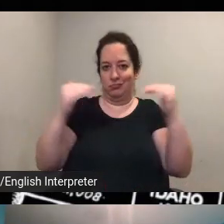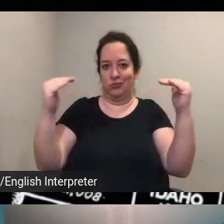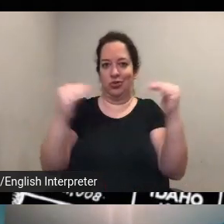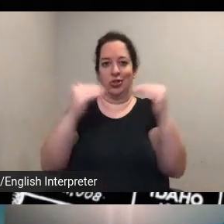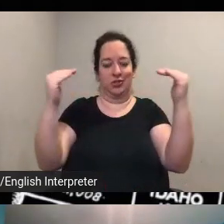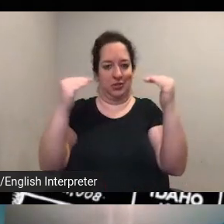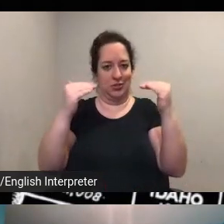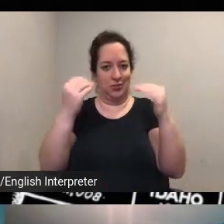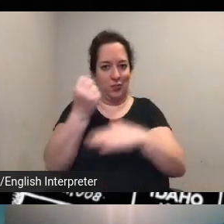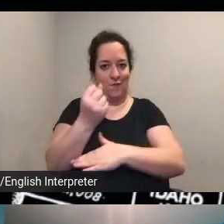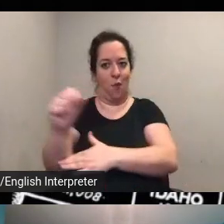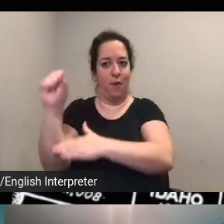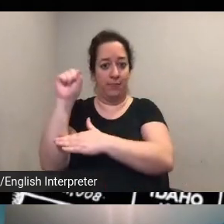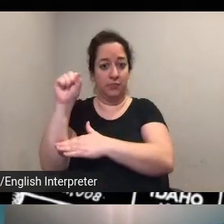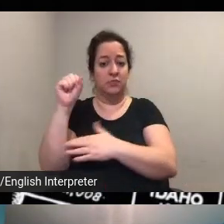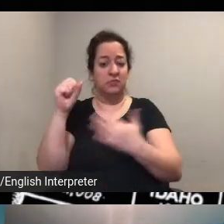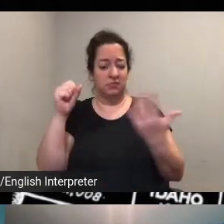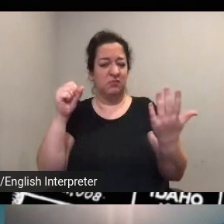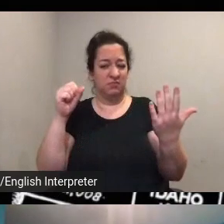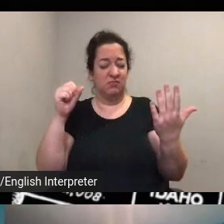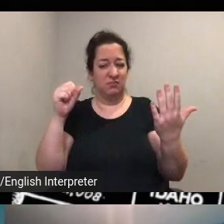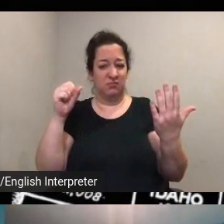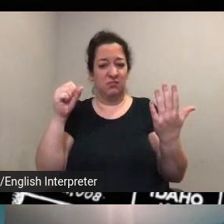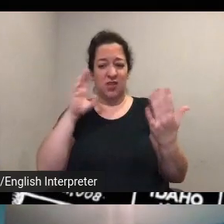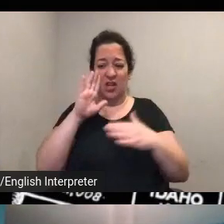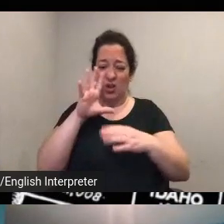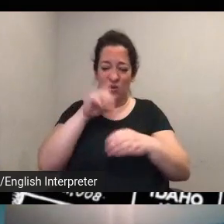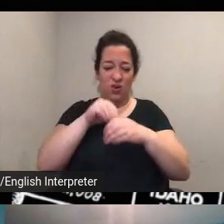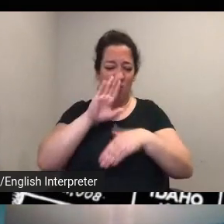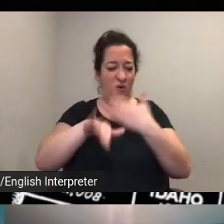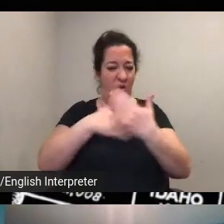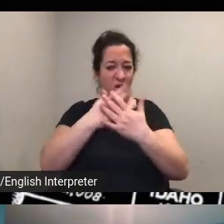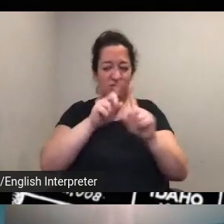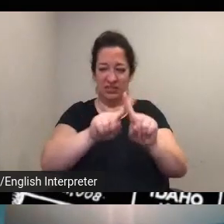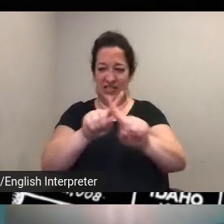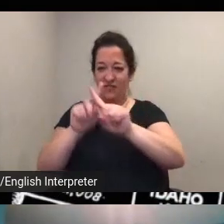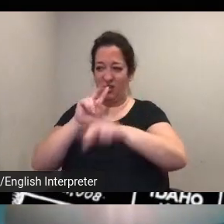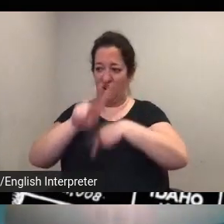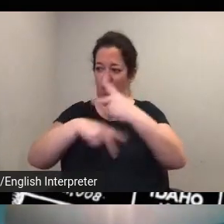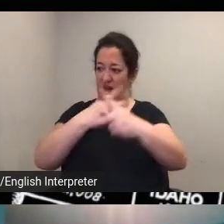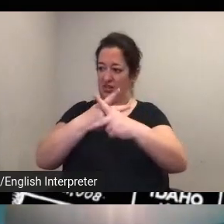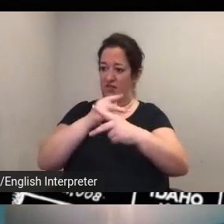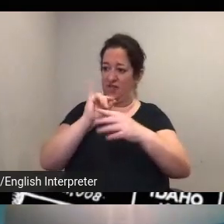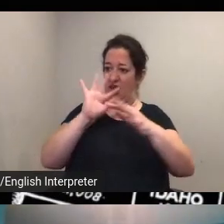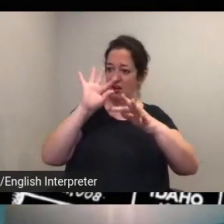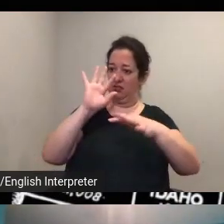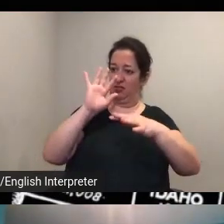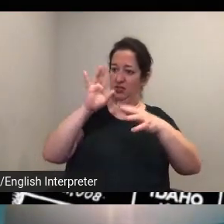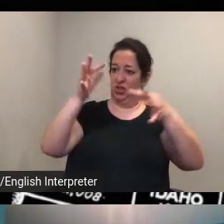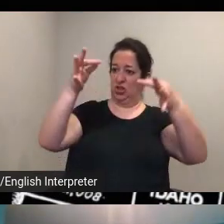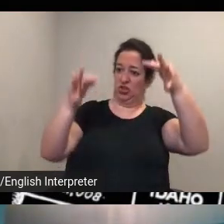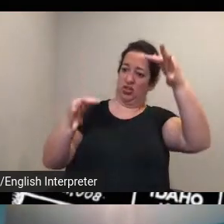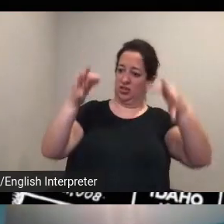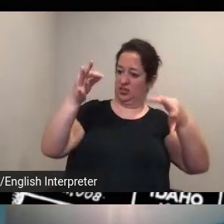you know all kinds of of uh reforms with regards to women in general